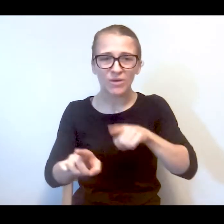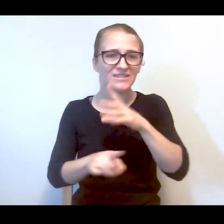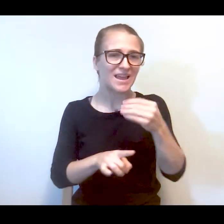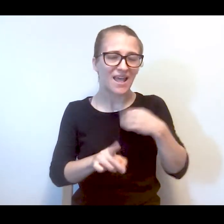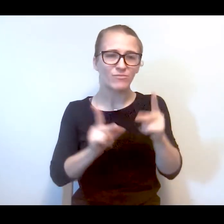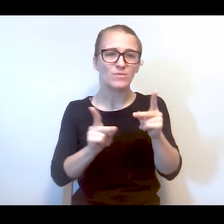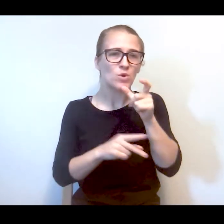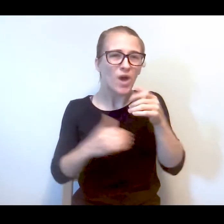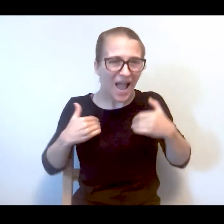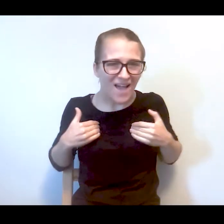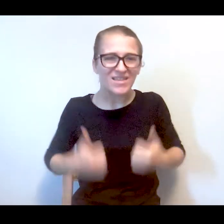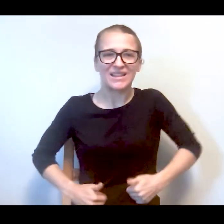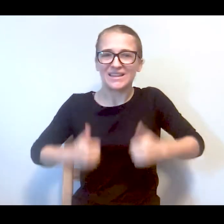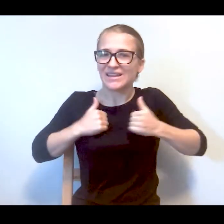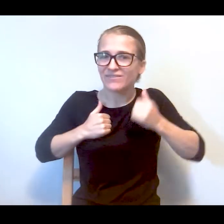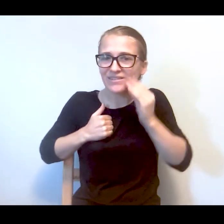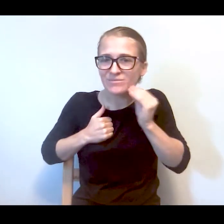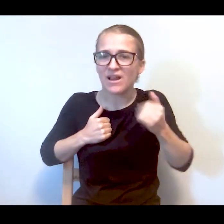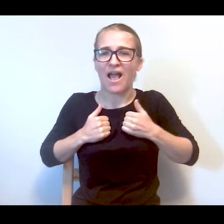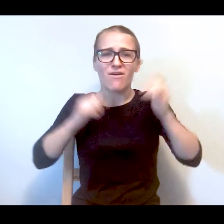people with lived experience. They come with hoodies,